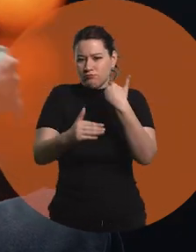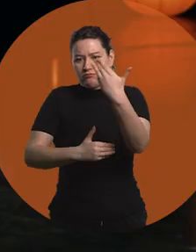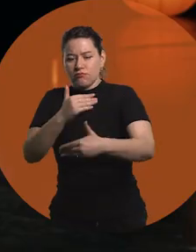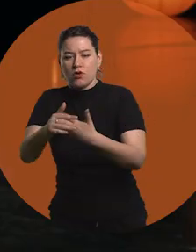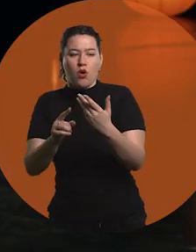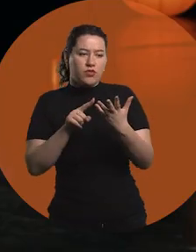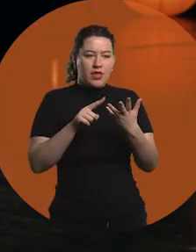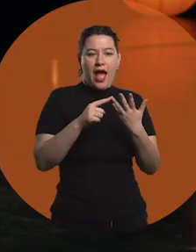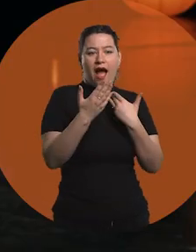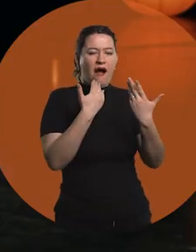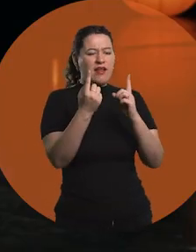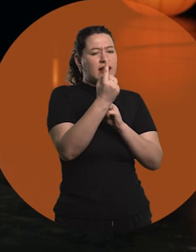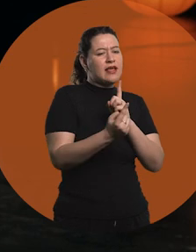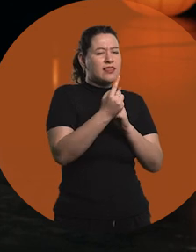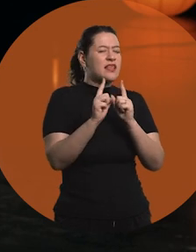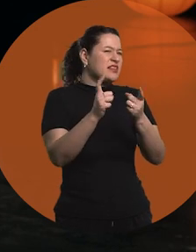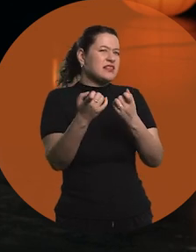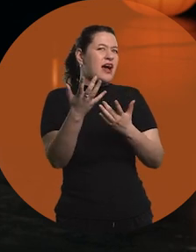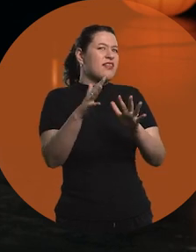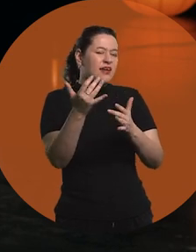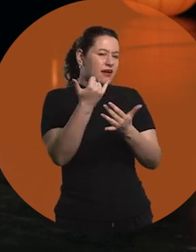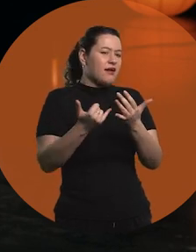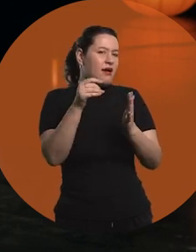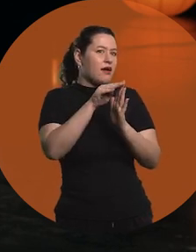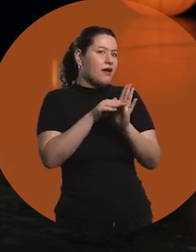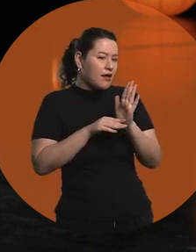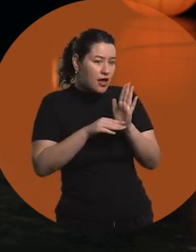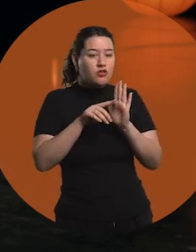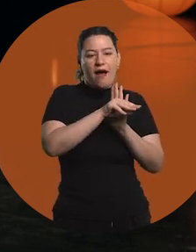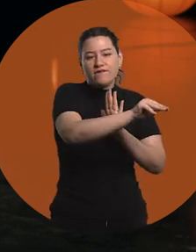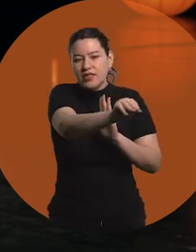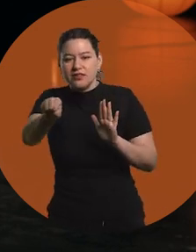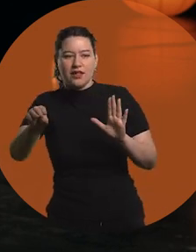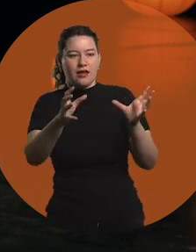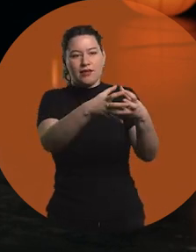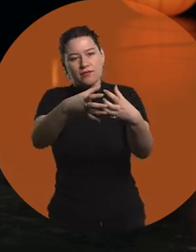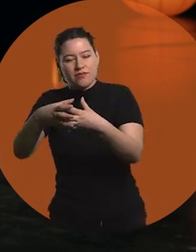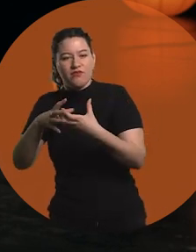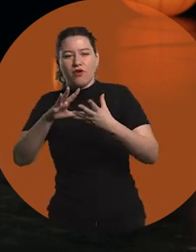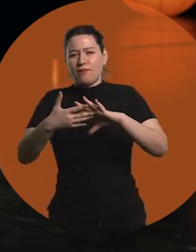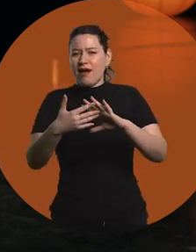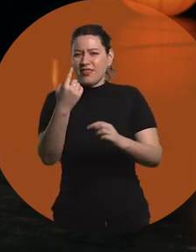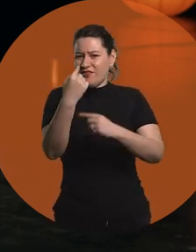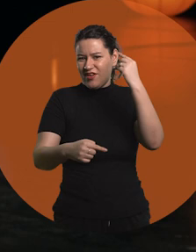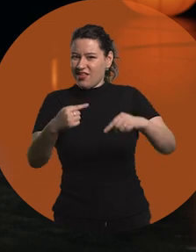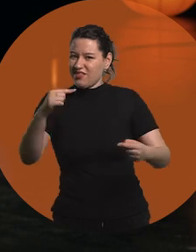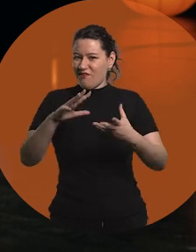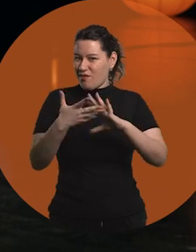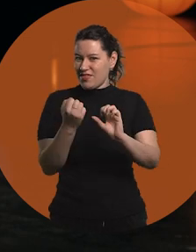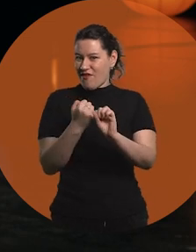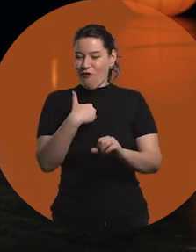another that talks with the client and understands what the needs are and then communicates it to the team. There are many roles